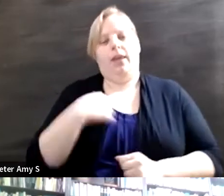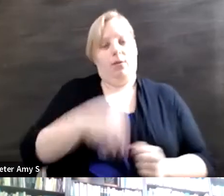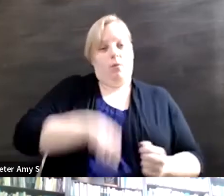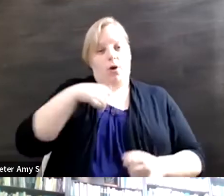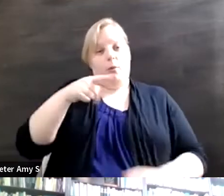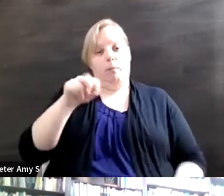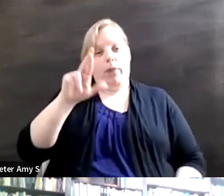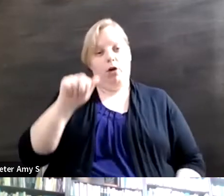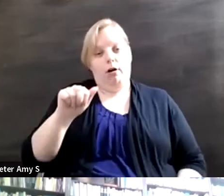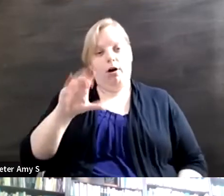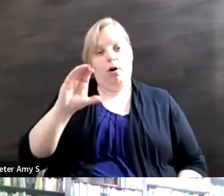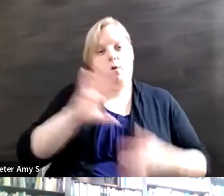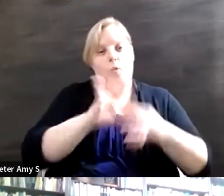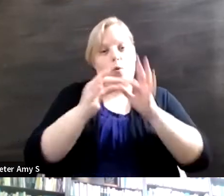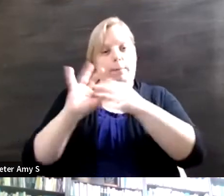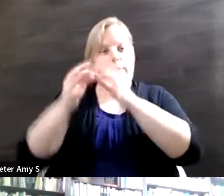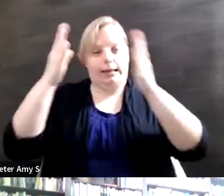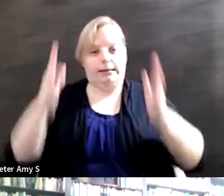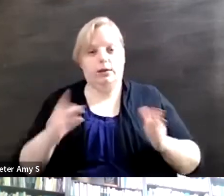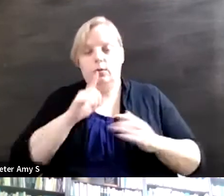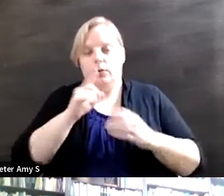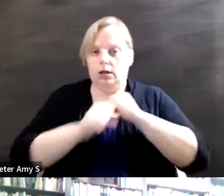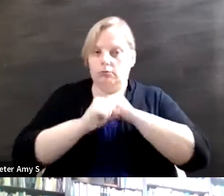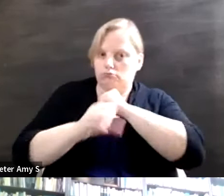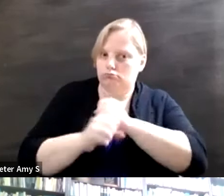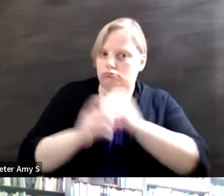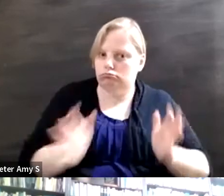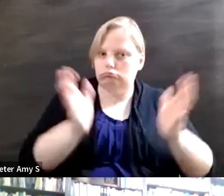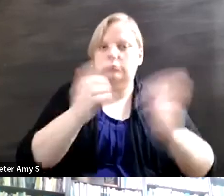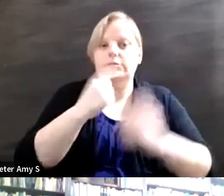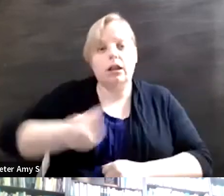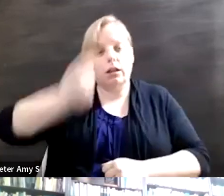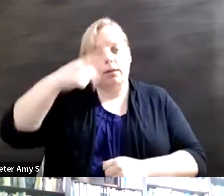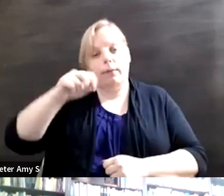a bit of a plug here in the effort of saying well the paralympic movement probably doesn't always